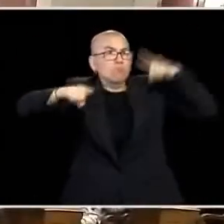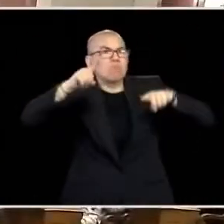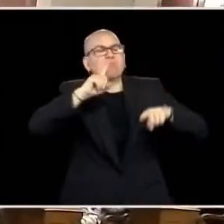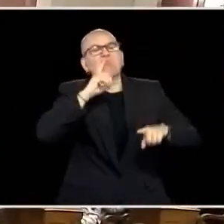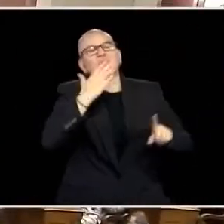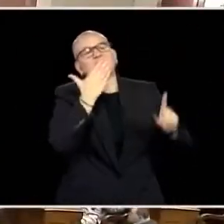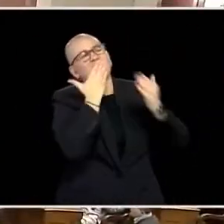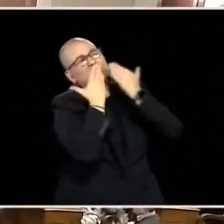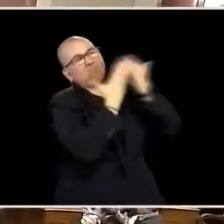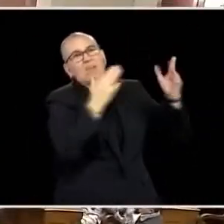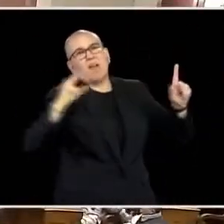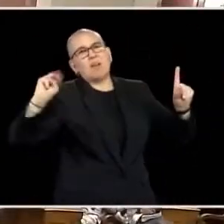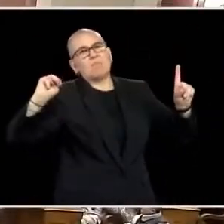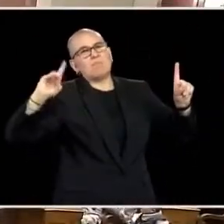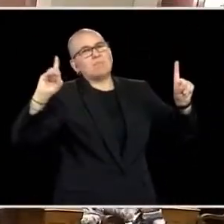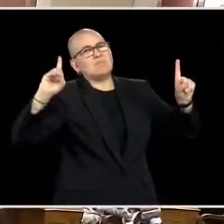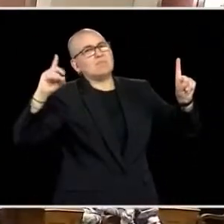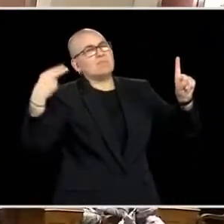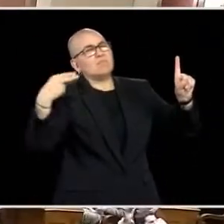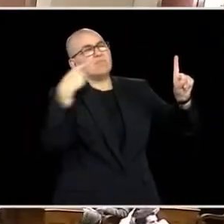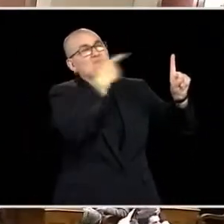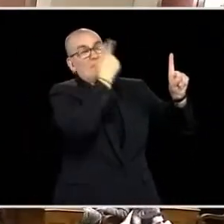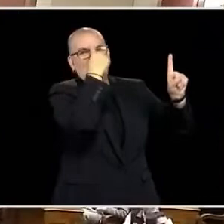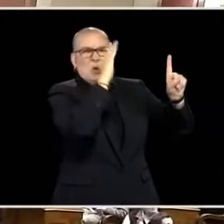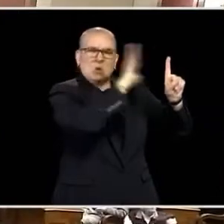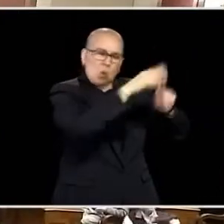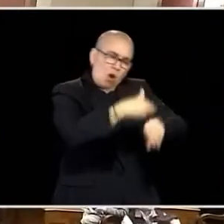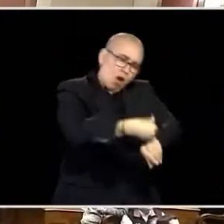THIS, I WANT TO SAY THANK YOU TO THEM.